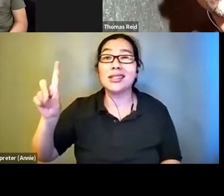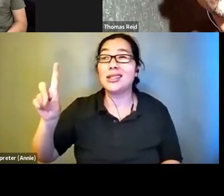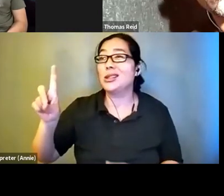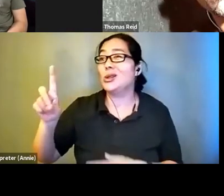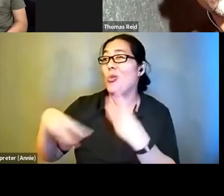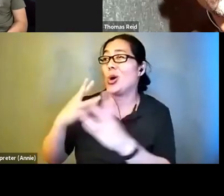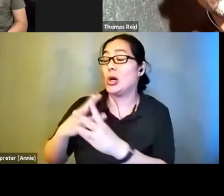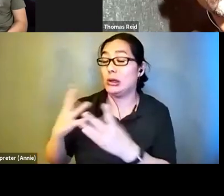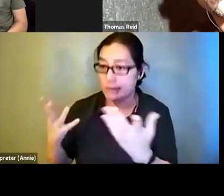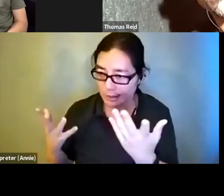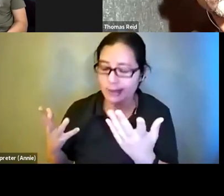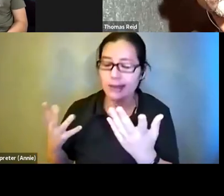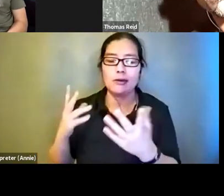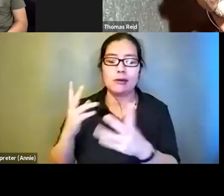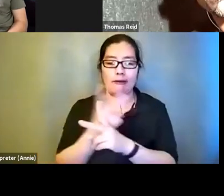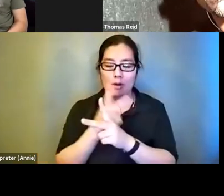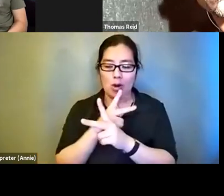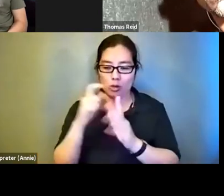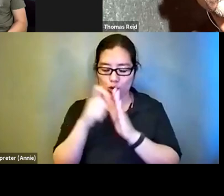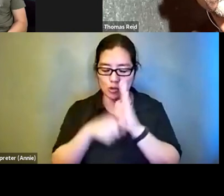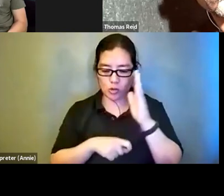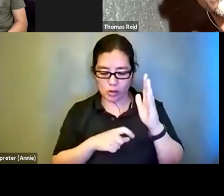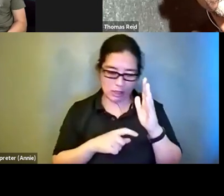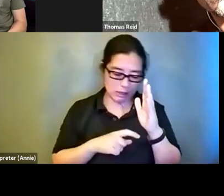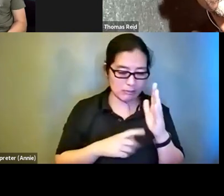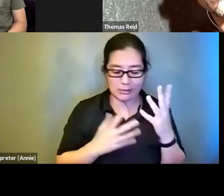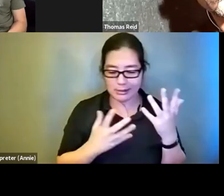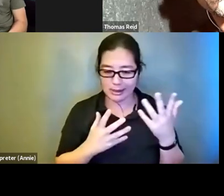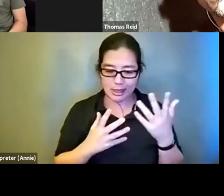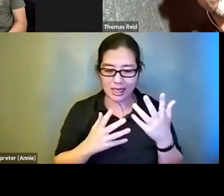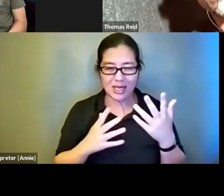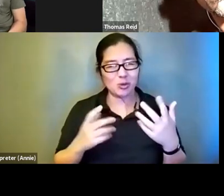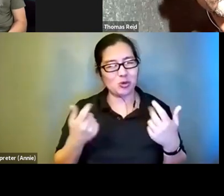your plan play down the middle. Give some to these and some to those.